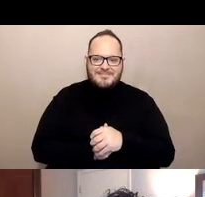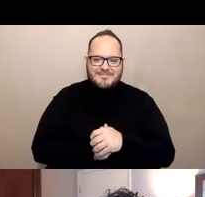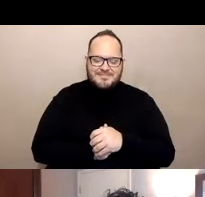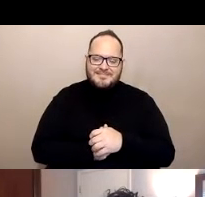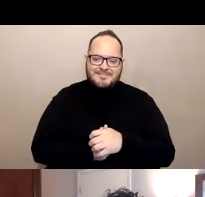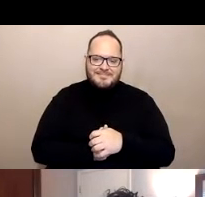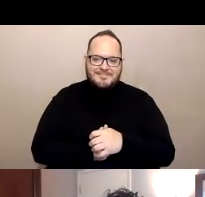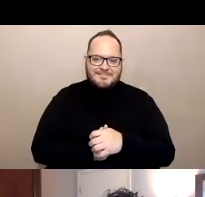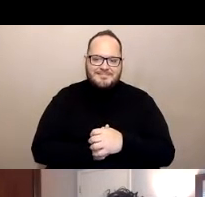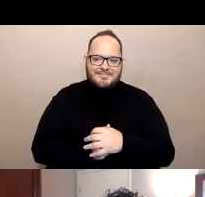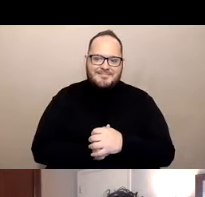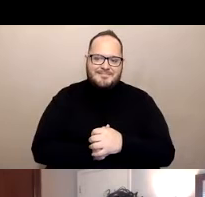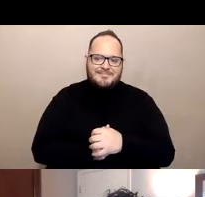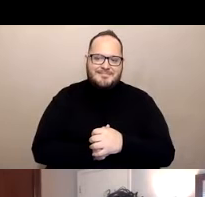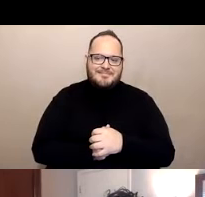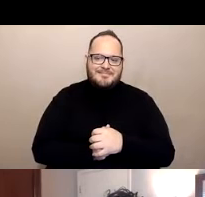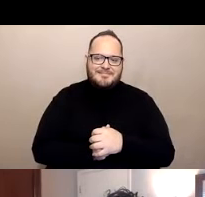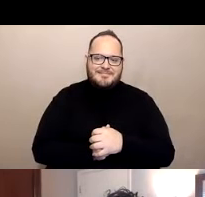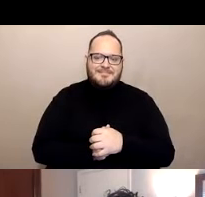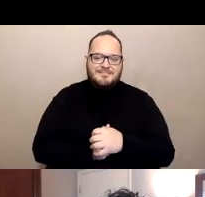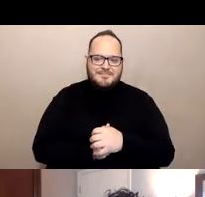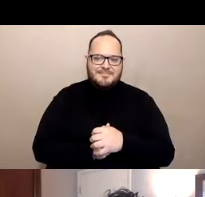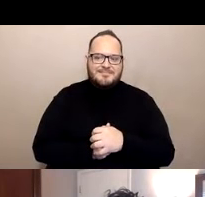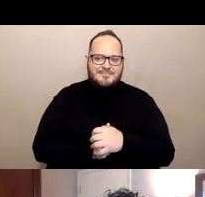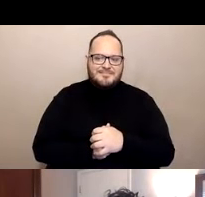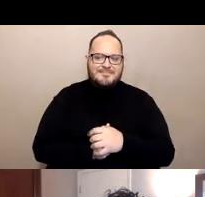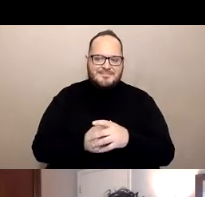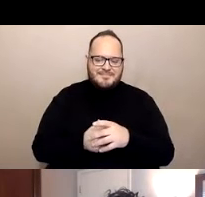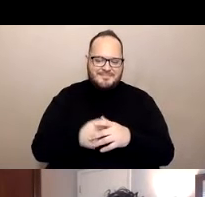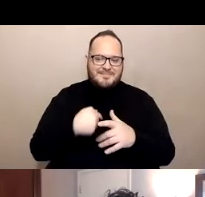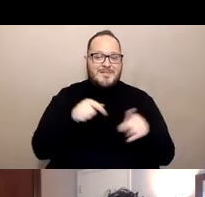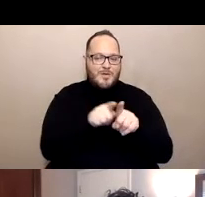And I also got my second vaccine dose on March 15th.